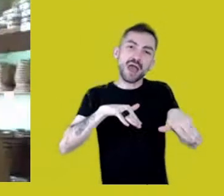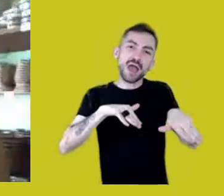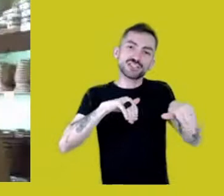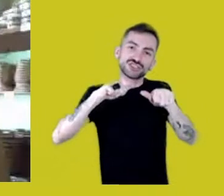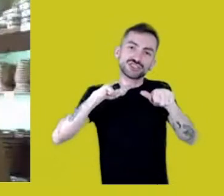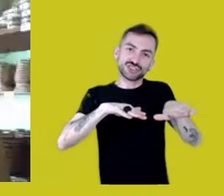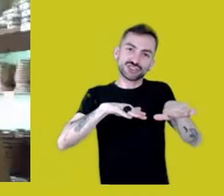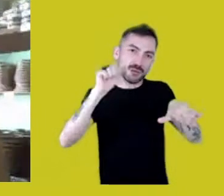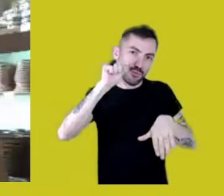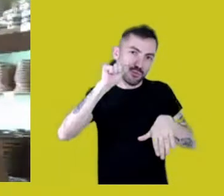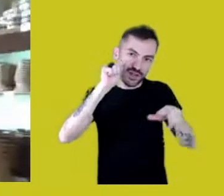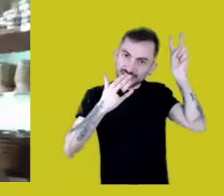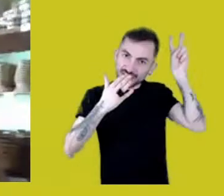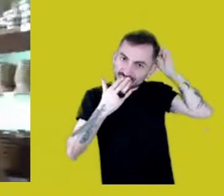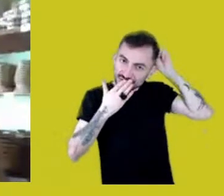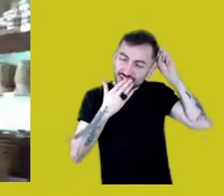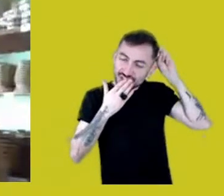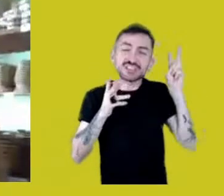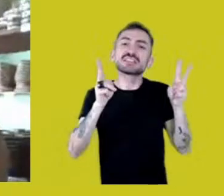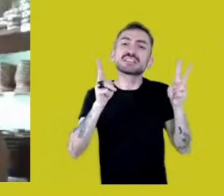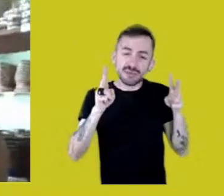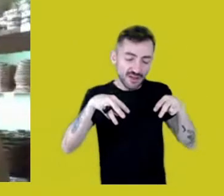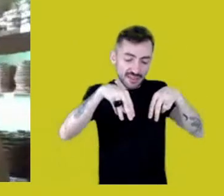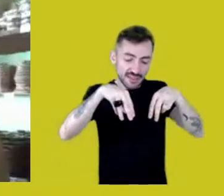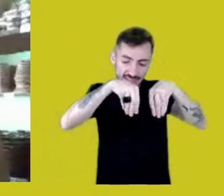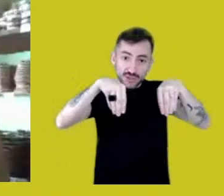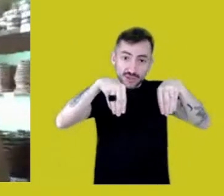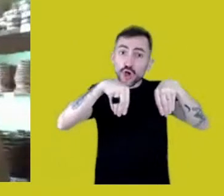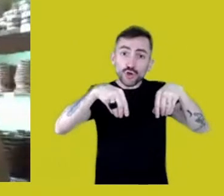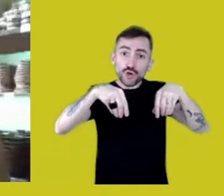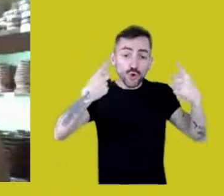Territory, our body, our spirit.